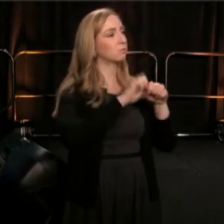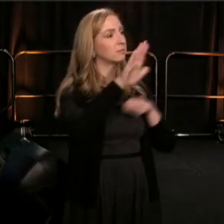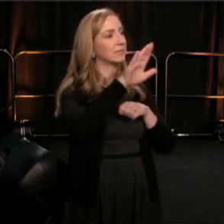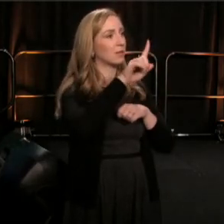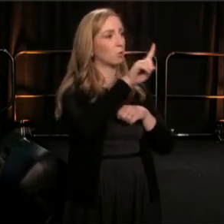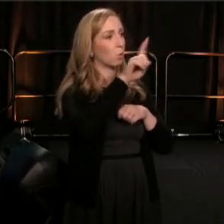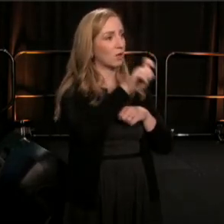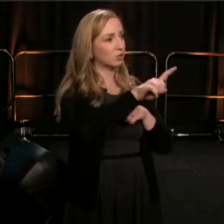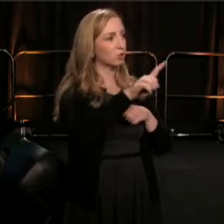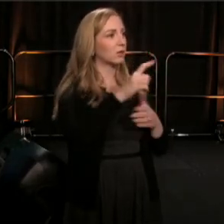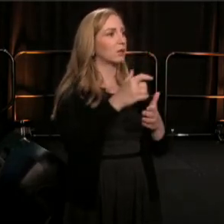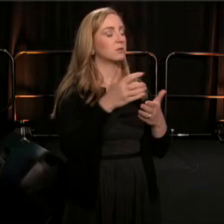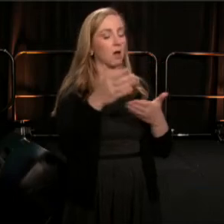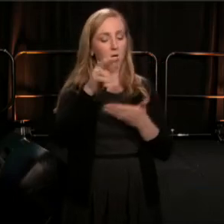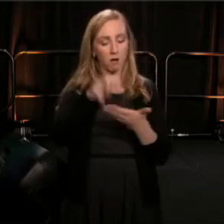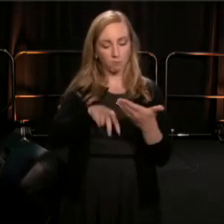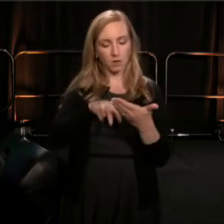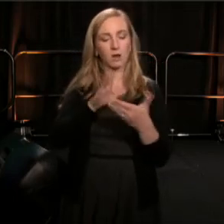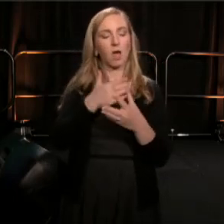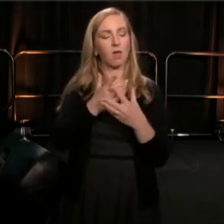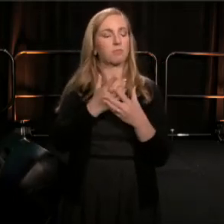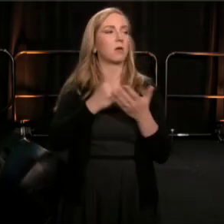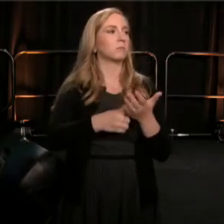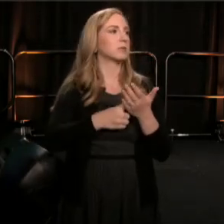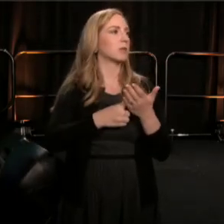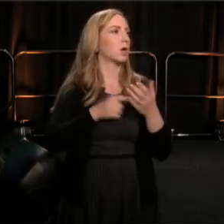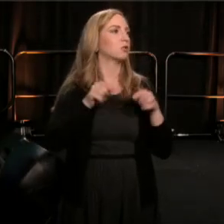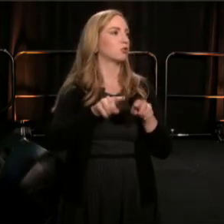I also want to invite you, when we get to the party,